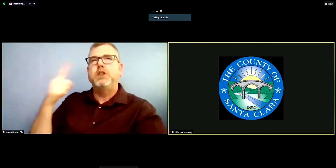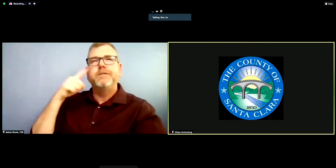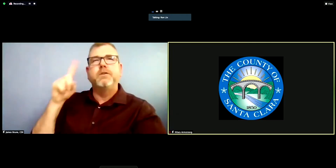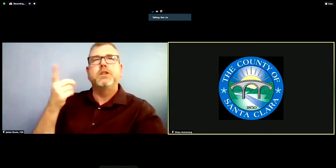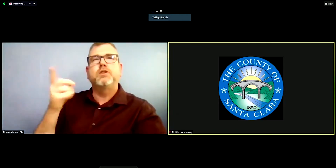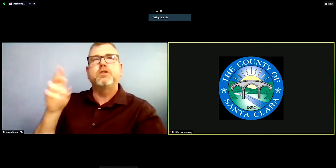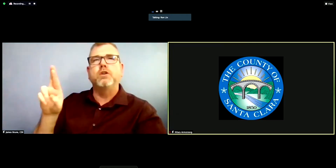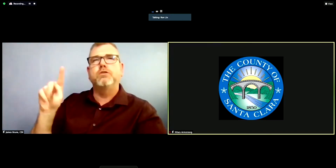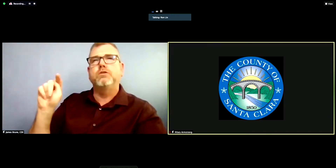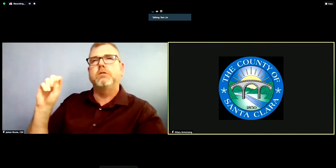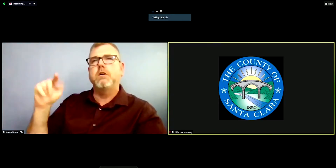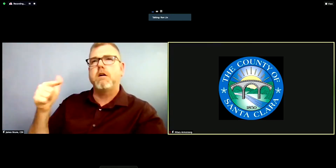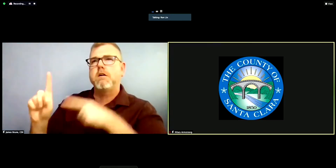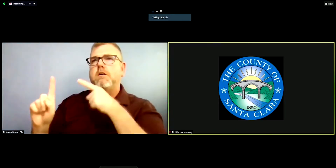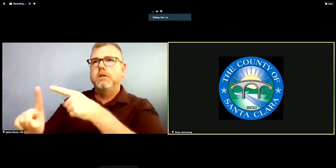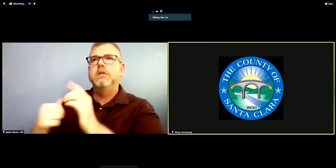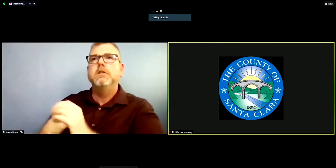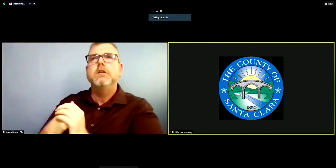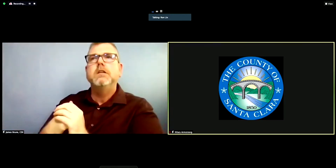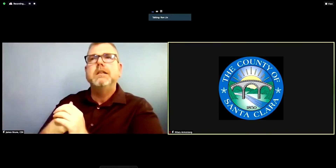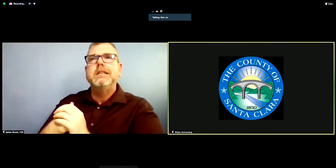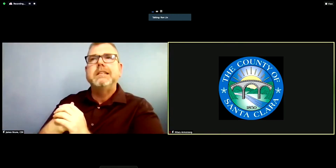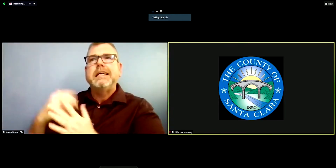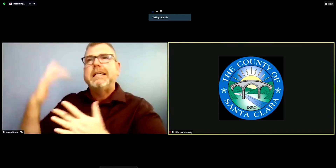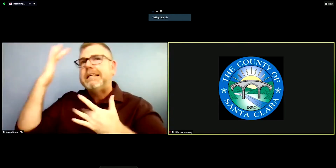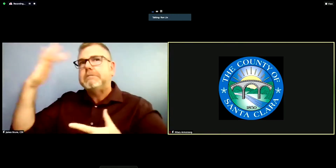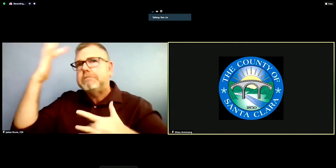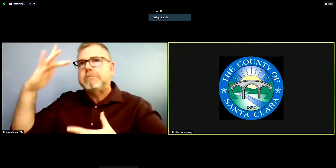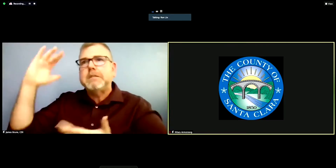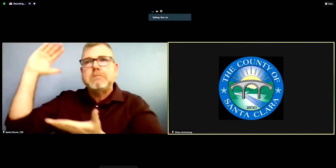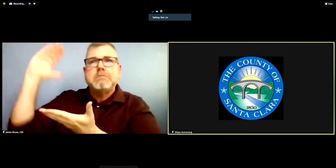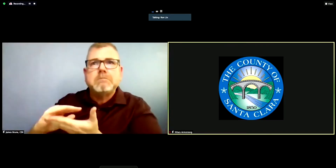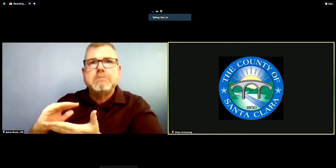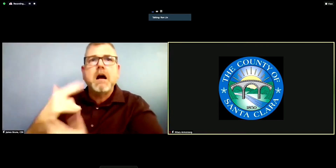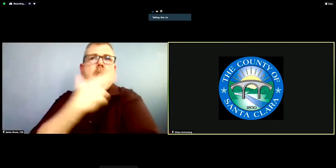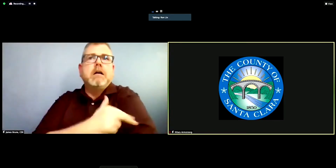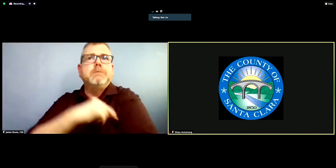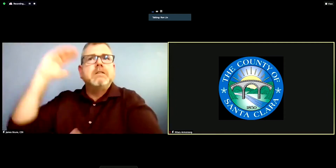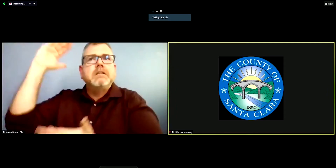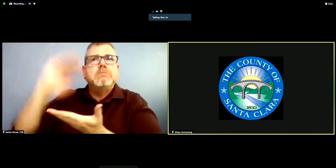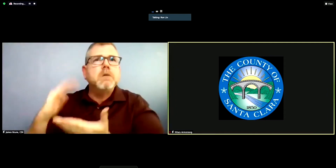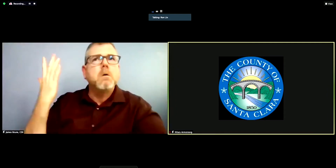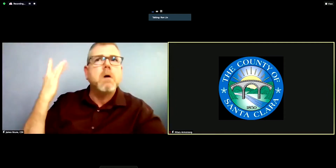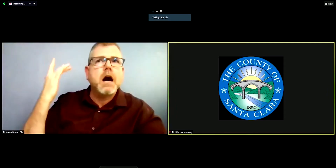Do you think it's a partly result of the regional stay-at-home order? and Do you think fewer people